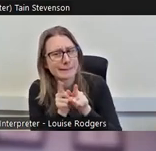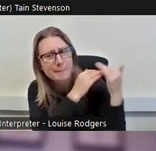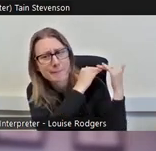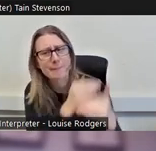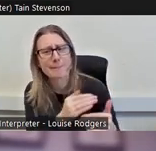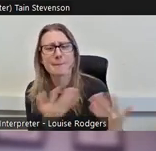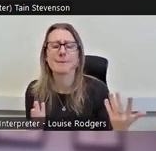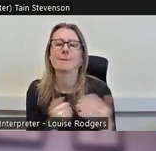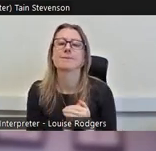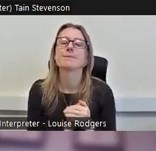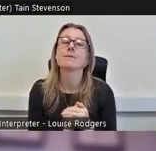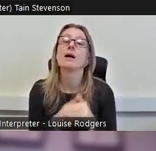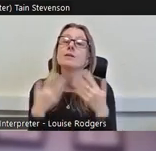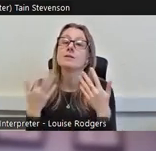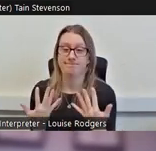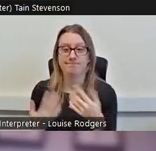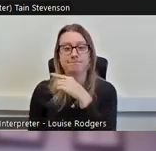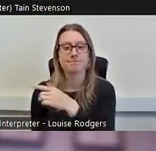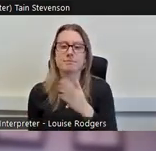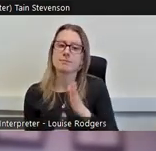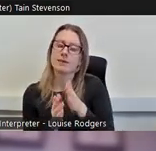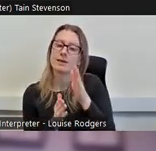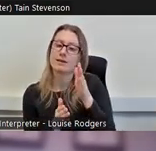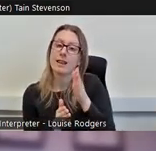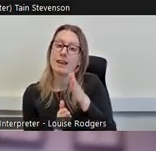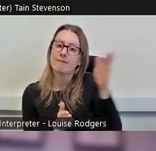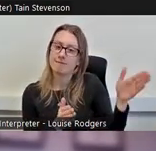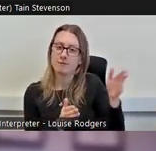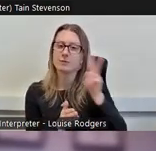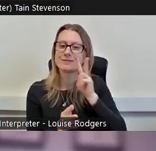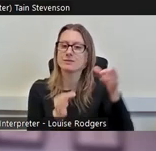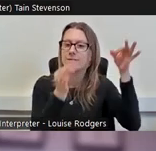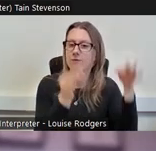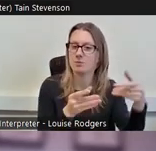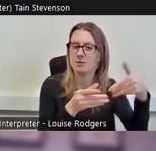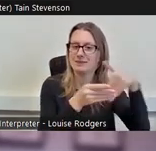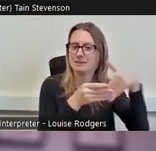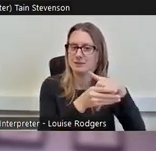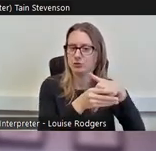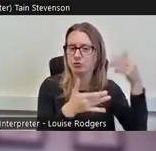So, on the left of the screen we've got the formal participation rates by Scottish